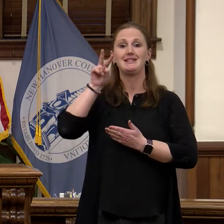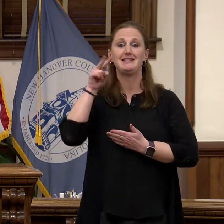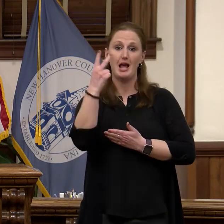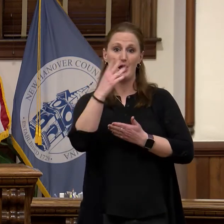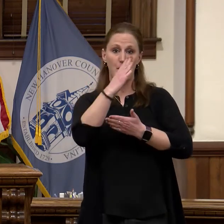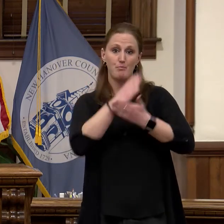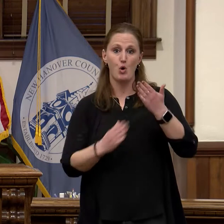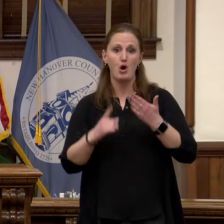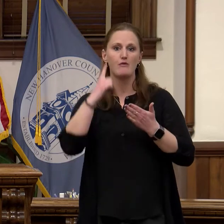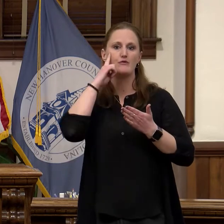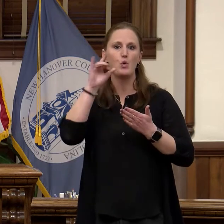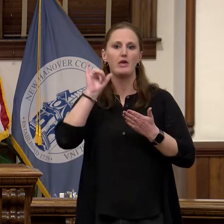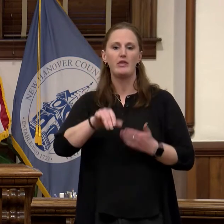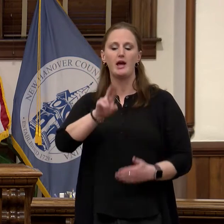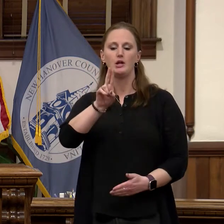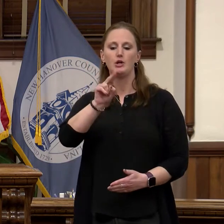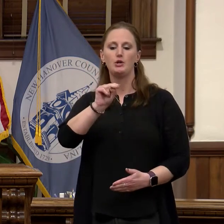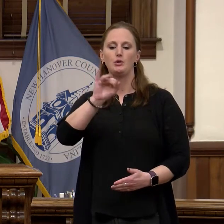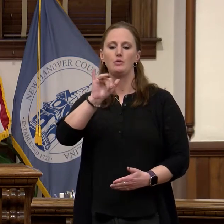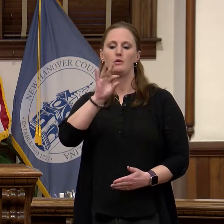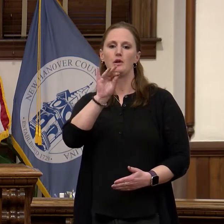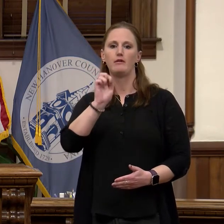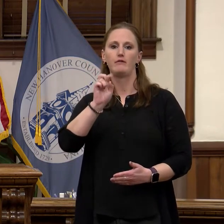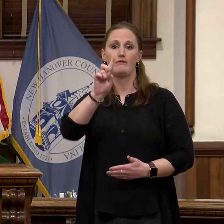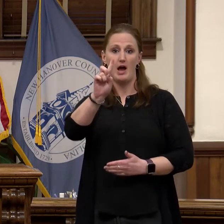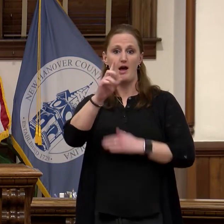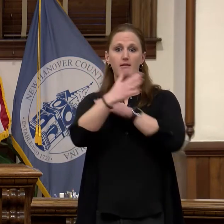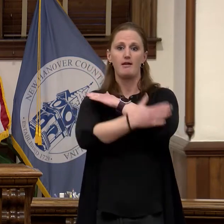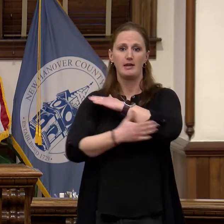development ordinance which brings all of the counties locally adopted